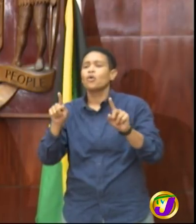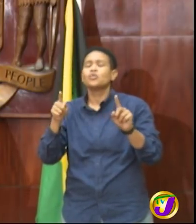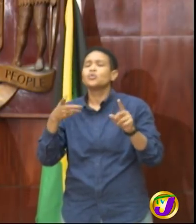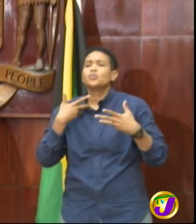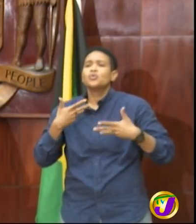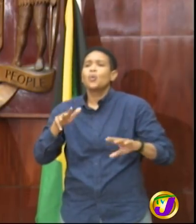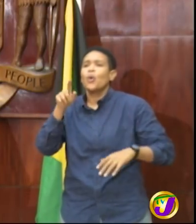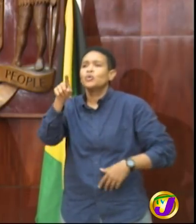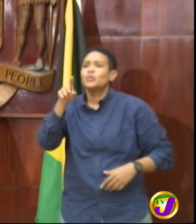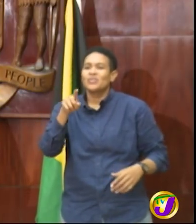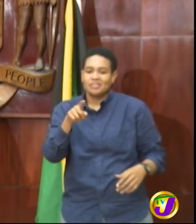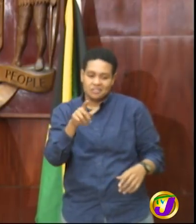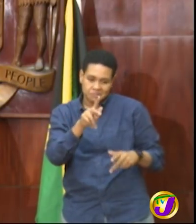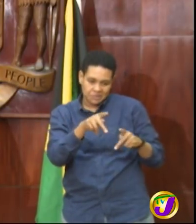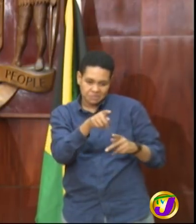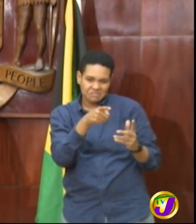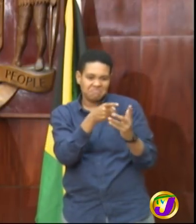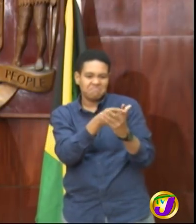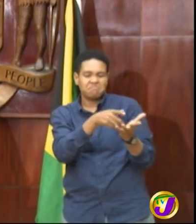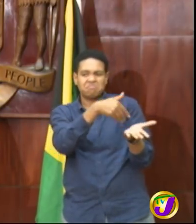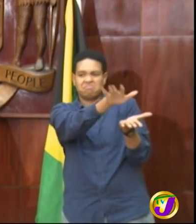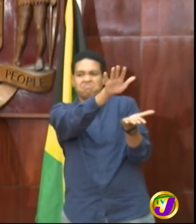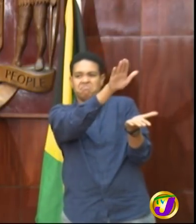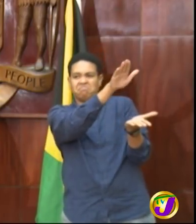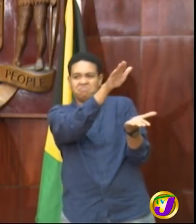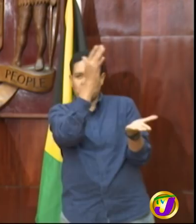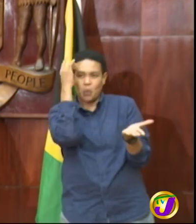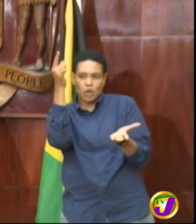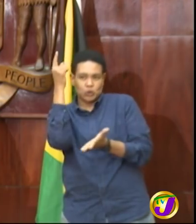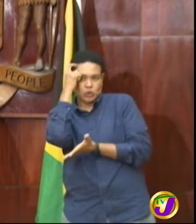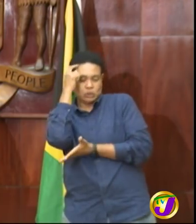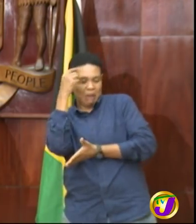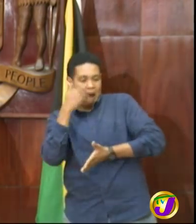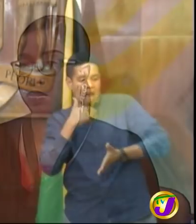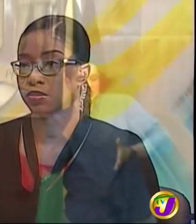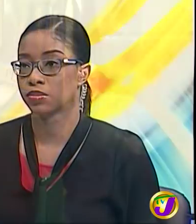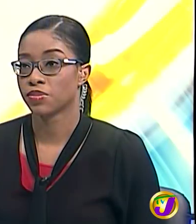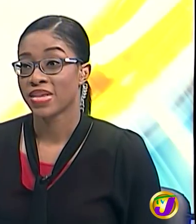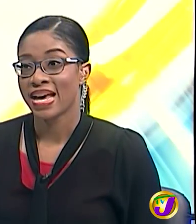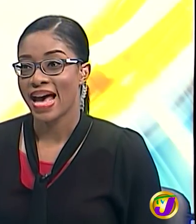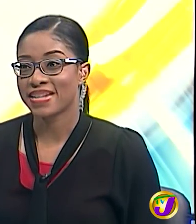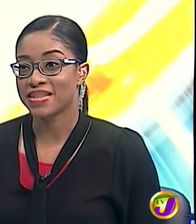you to treat people as outcasts because you suspect that they have it and it's